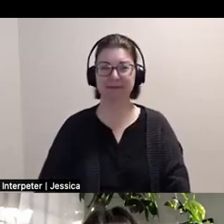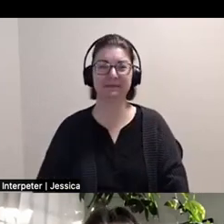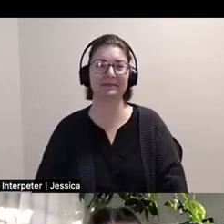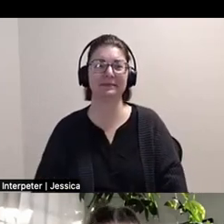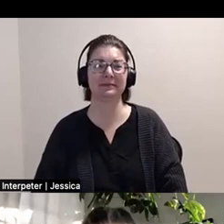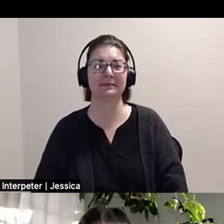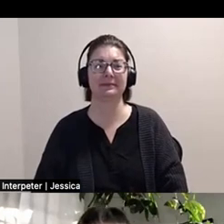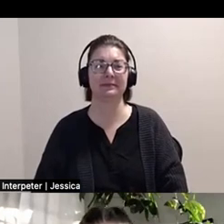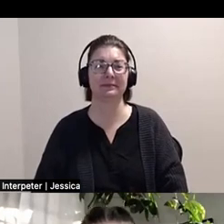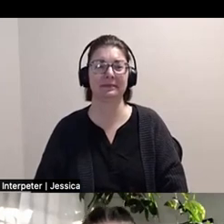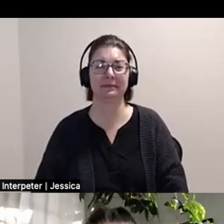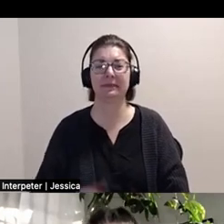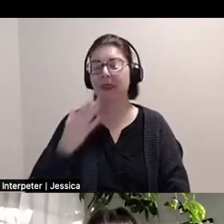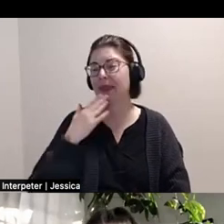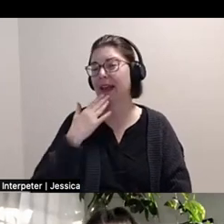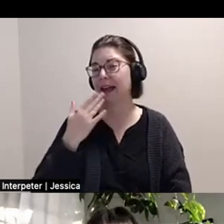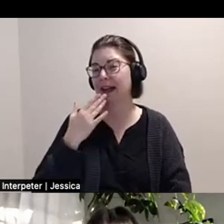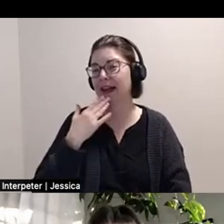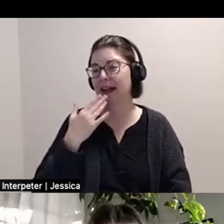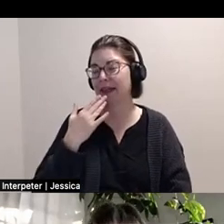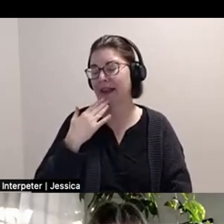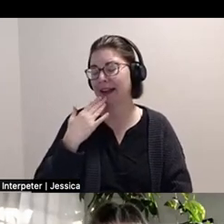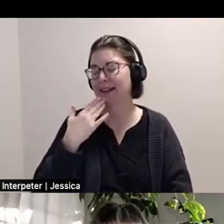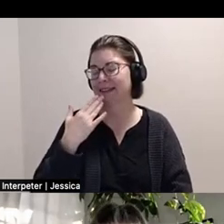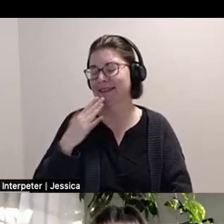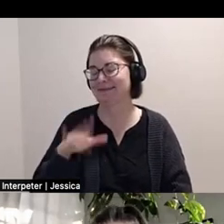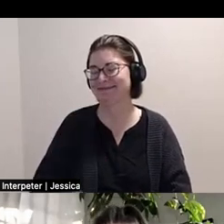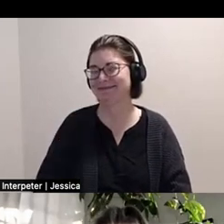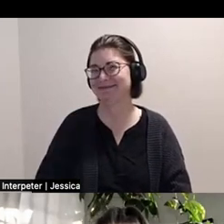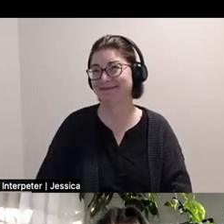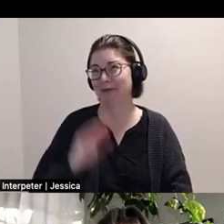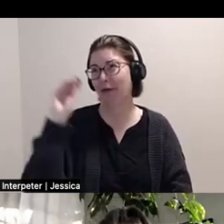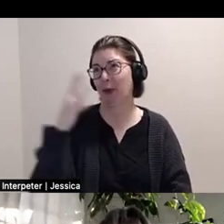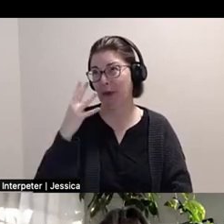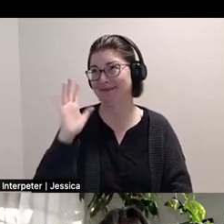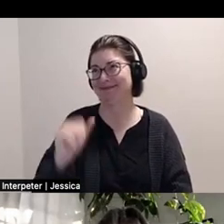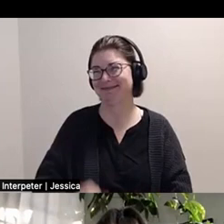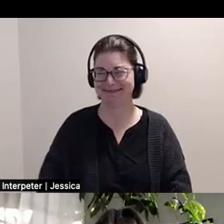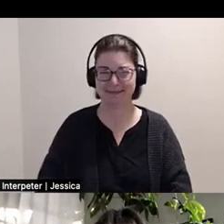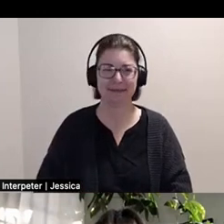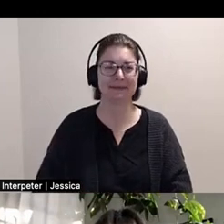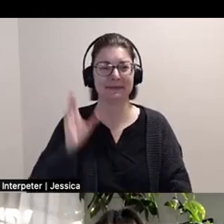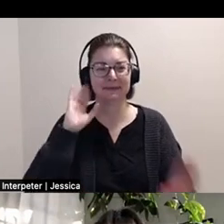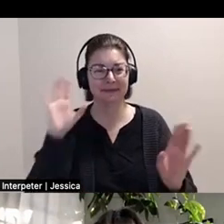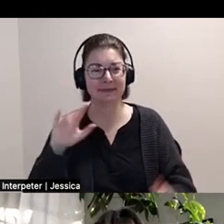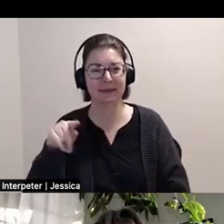patch: Thanks for that, that small grace. Sarah-Tai. *both laugh* Hi, I'm patch monoceros.